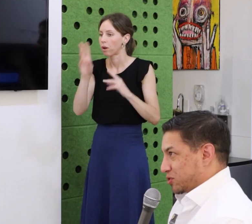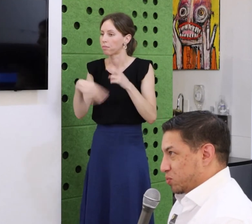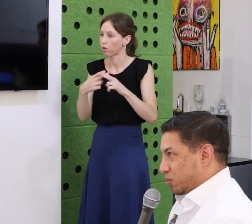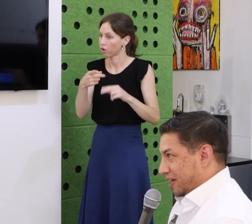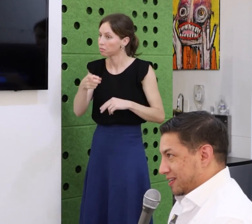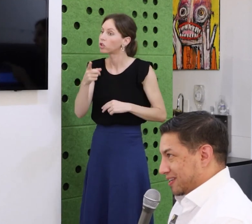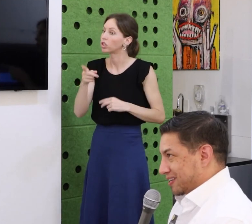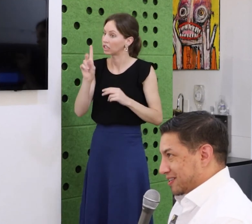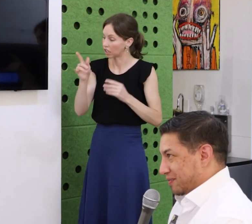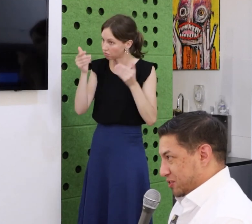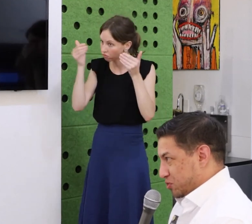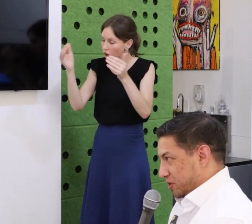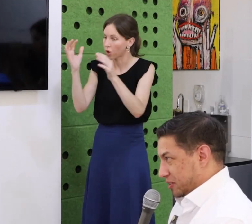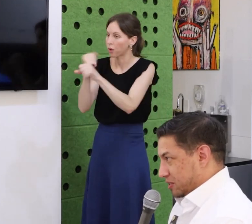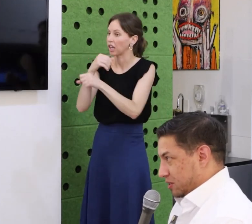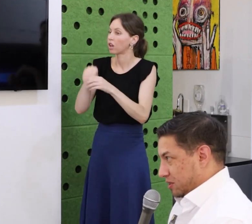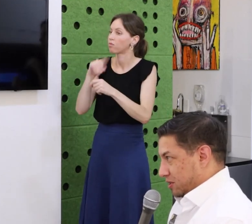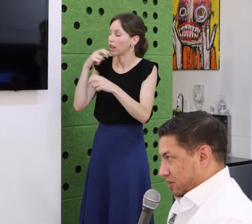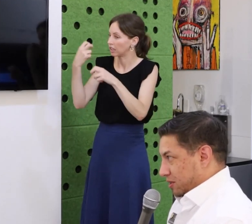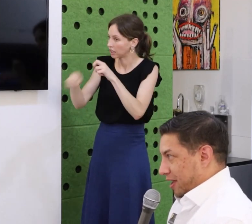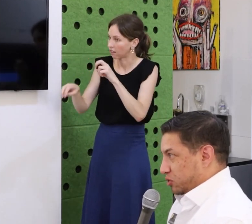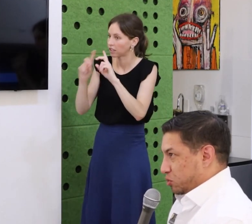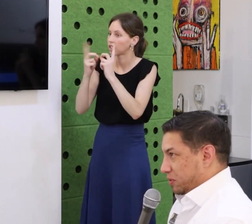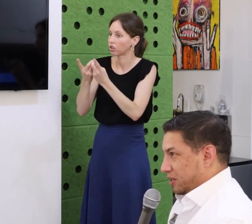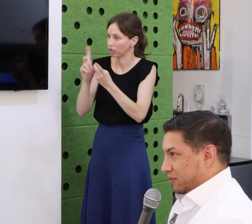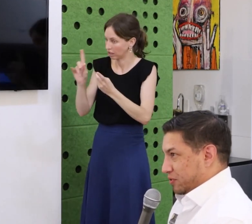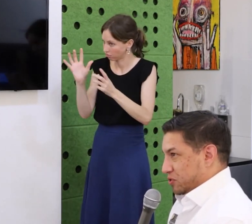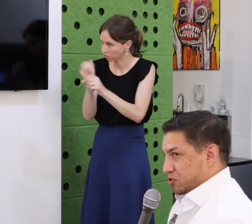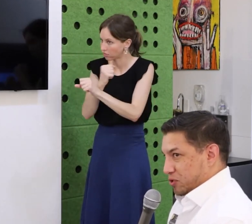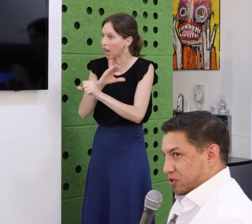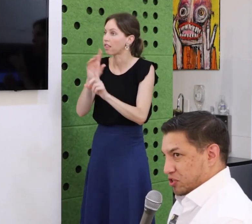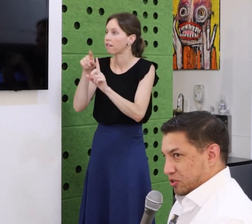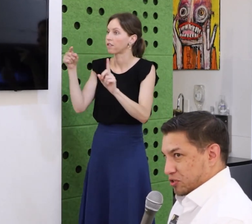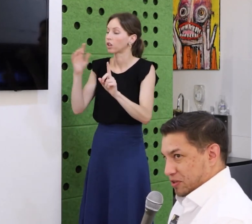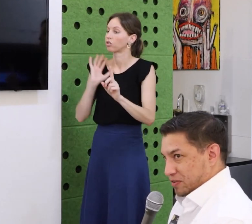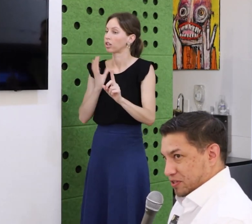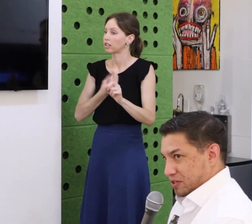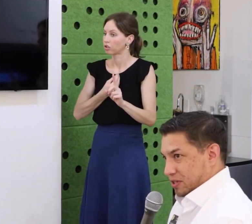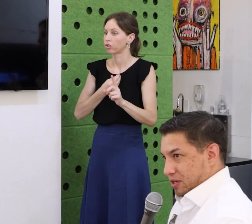David, a representative David Ortiz is going to introduce this